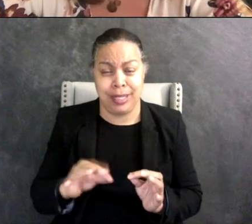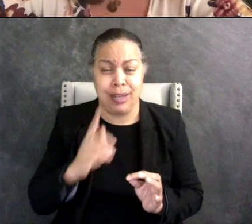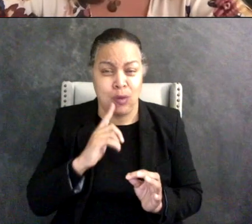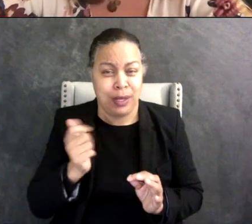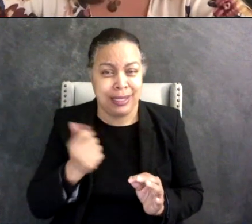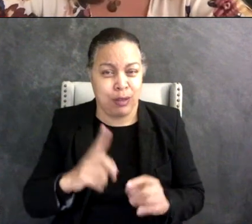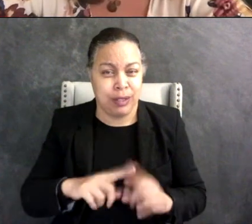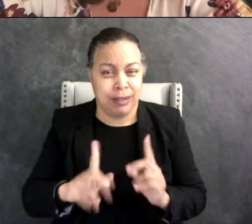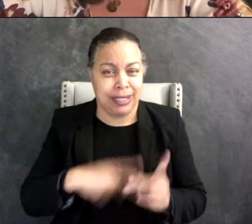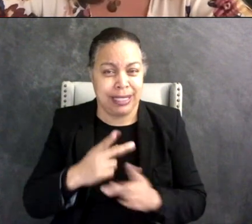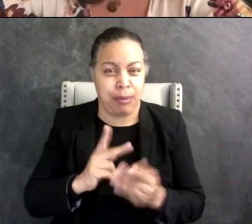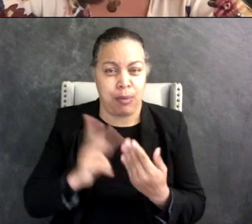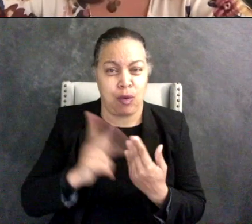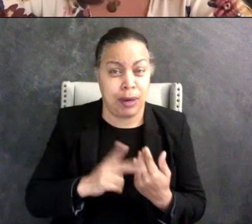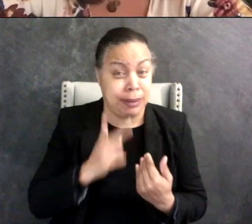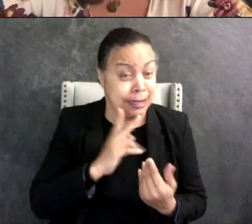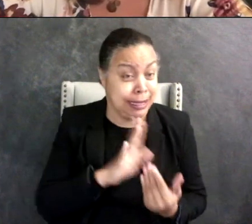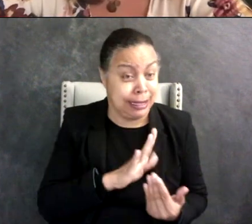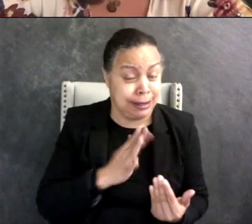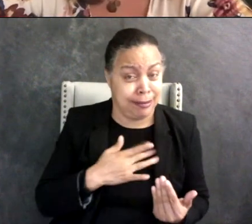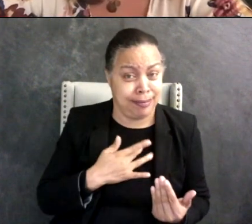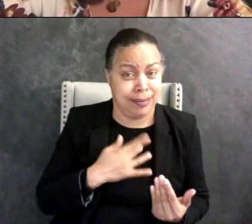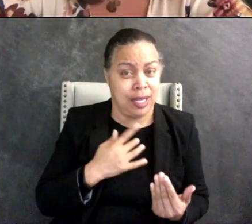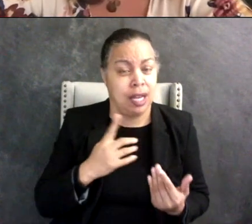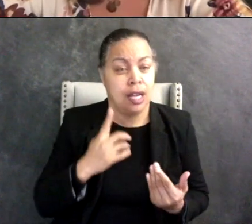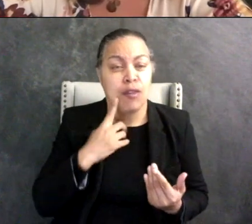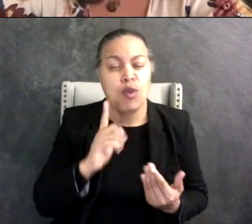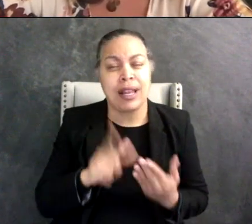just to see you know what he thought for when he did his presentation because I said you know